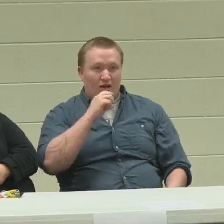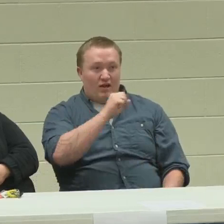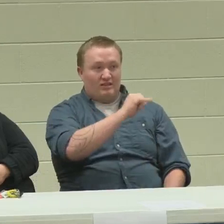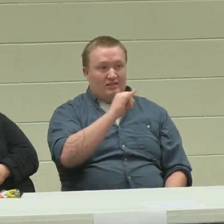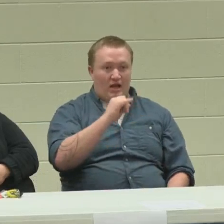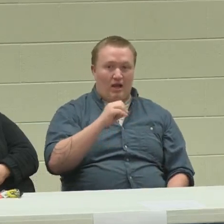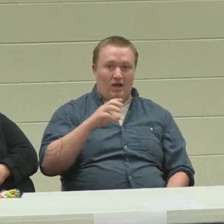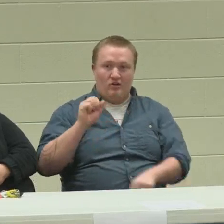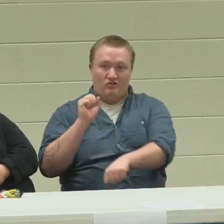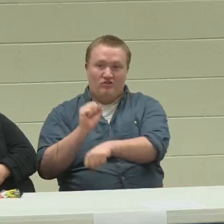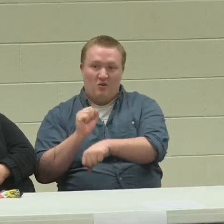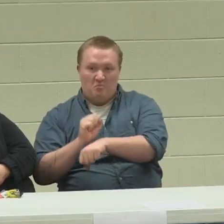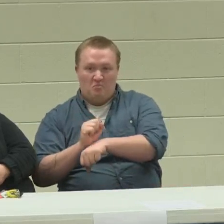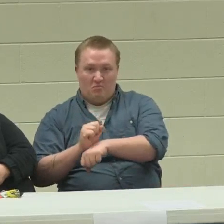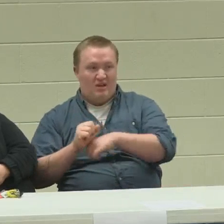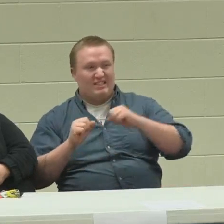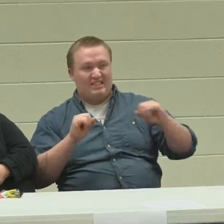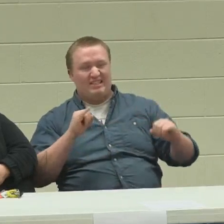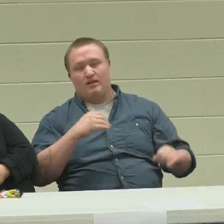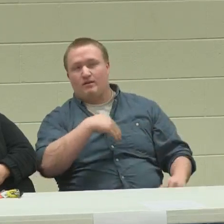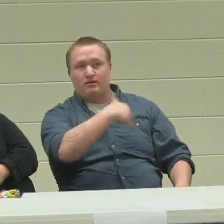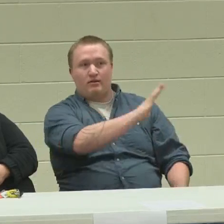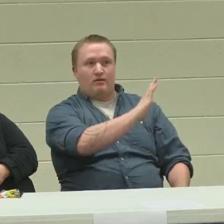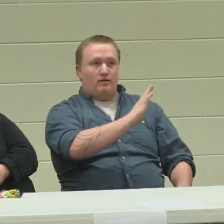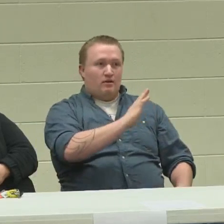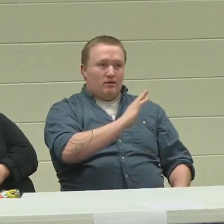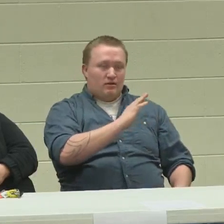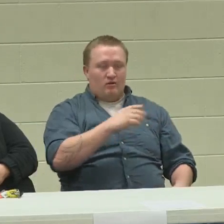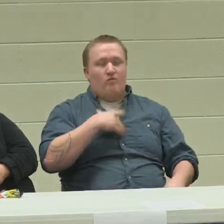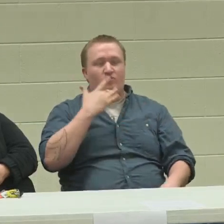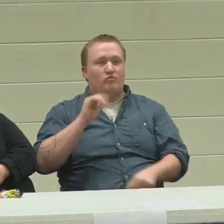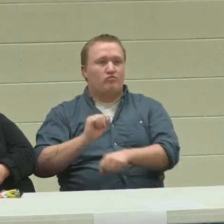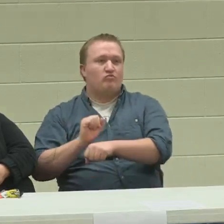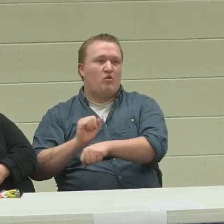Really SSI compared to a job, I was just through with it.